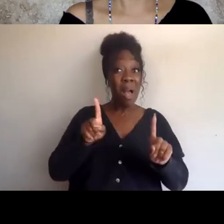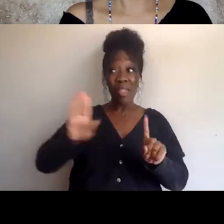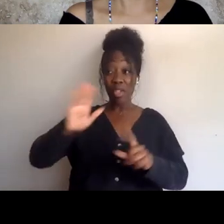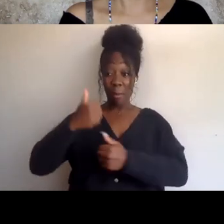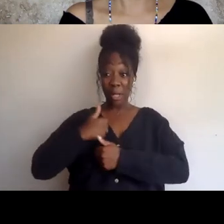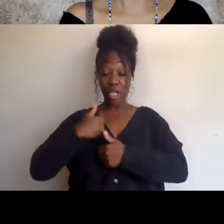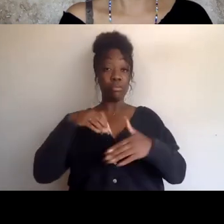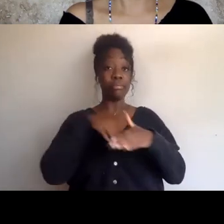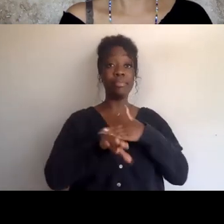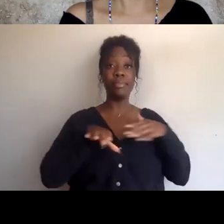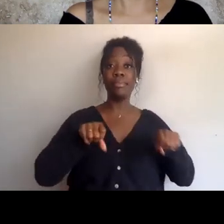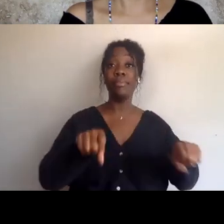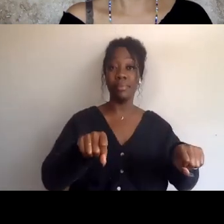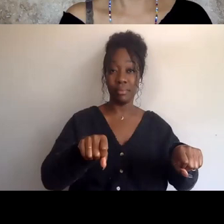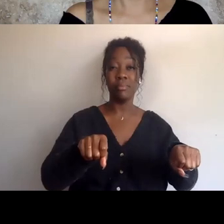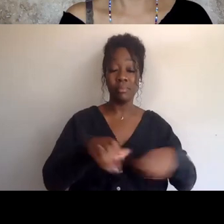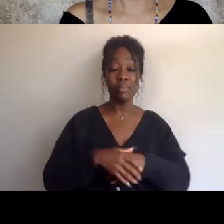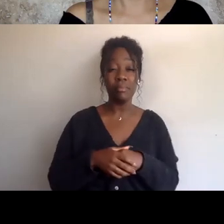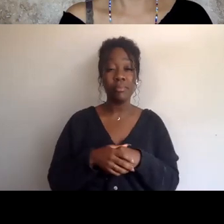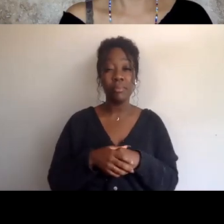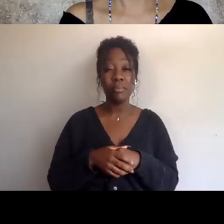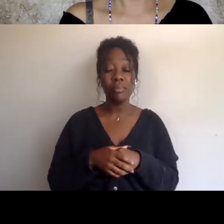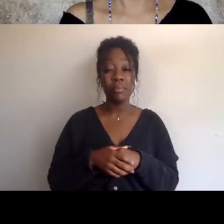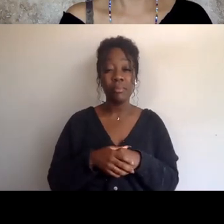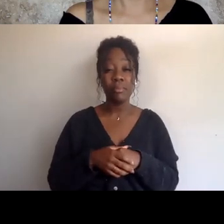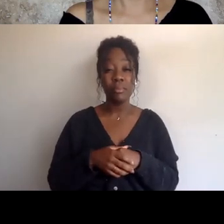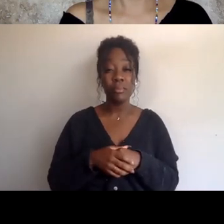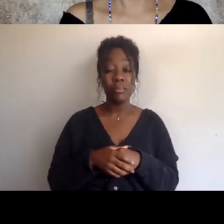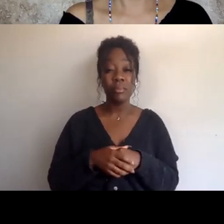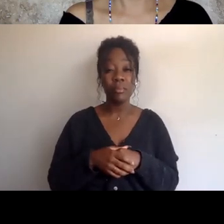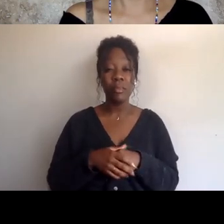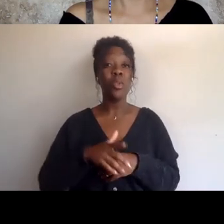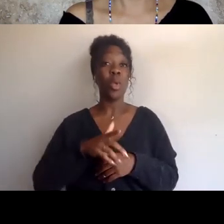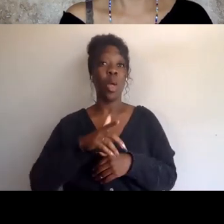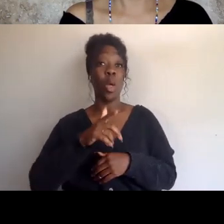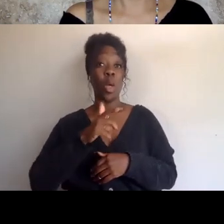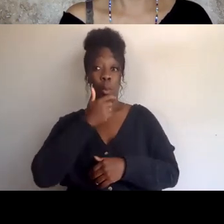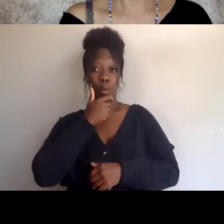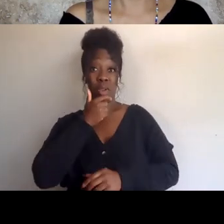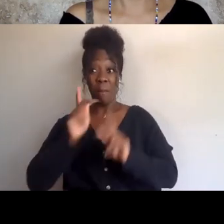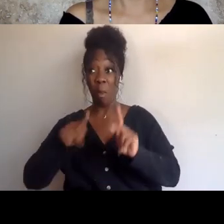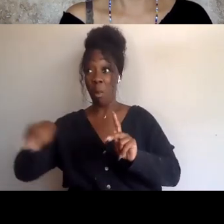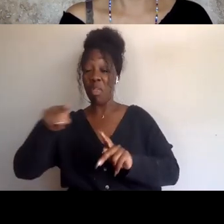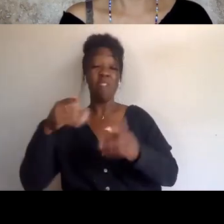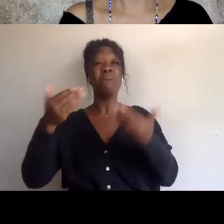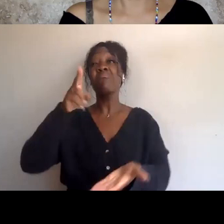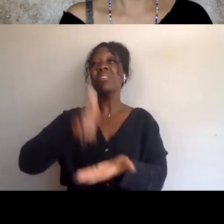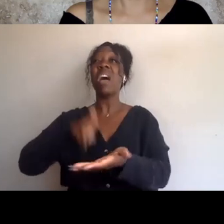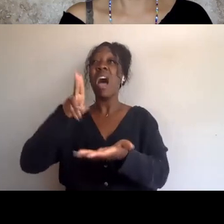But here, these British imperialists signed a note and gave it to the Jews ans they accepted it. Where is the morality for this?